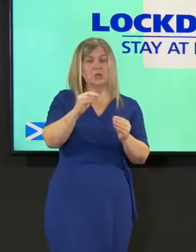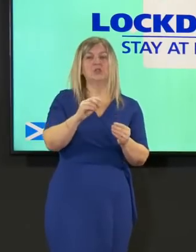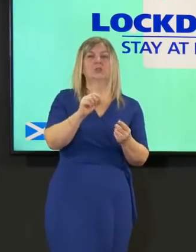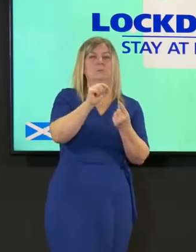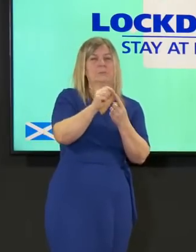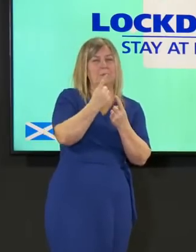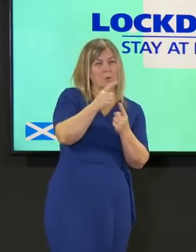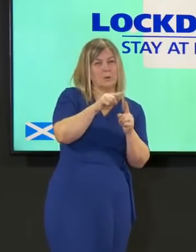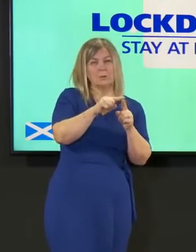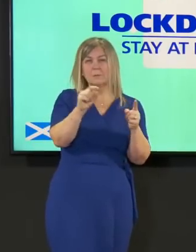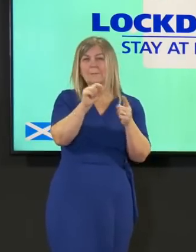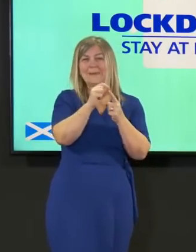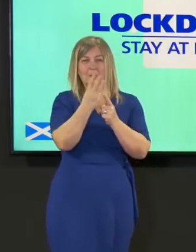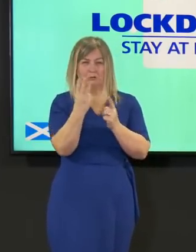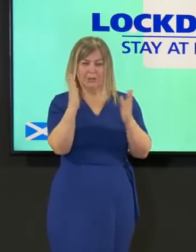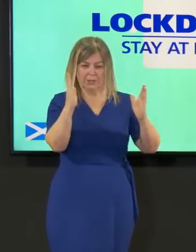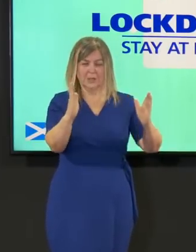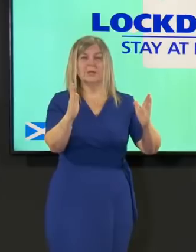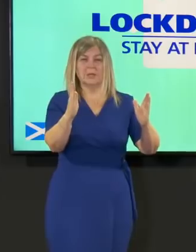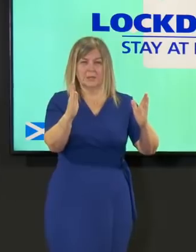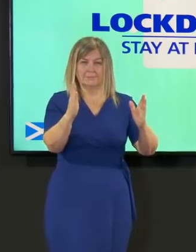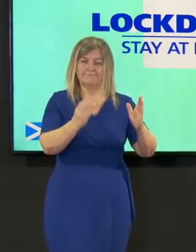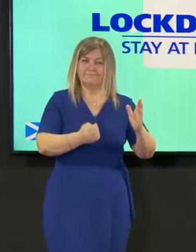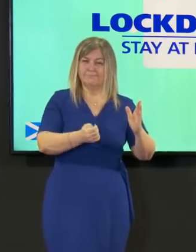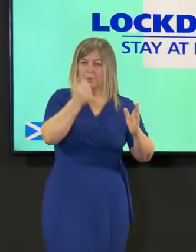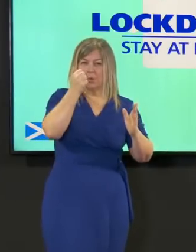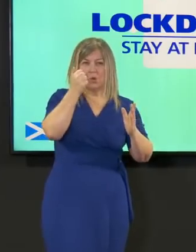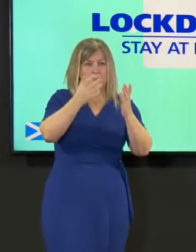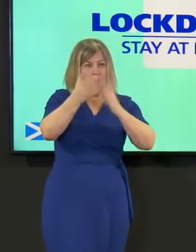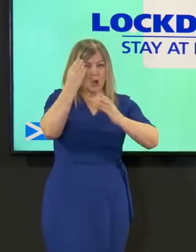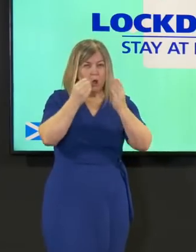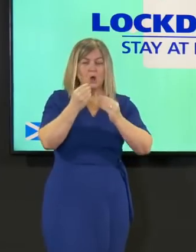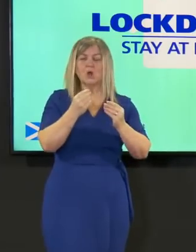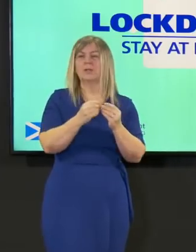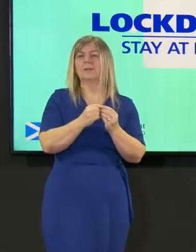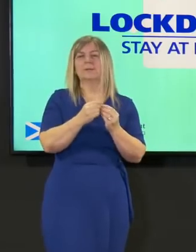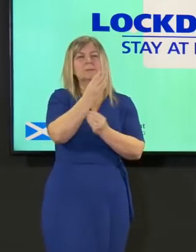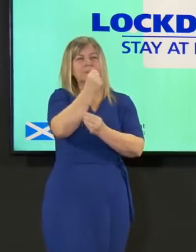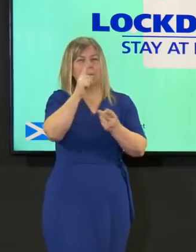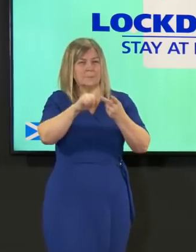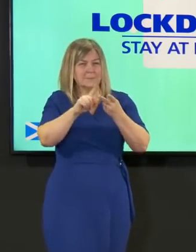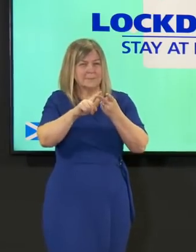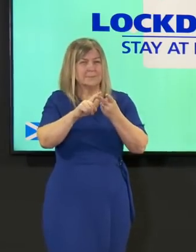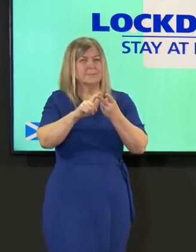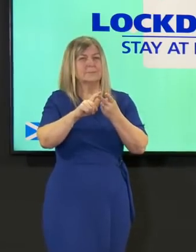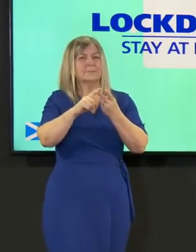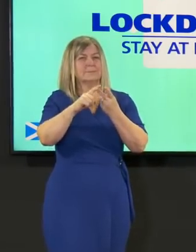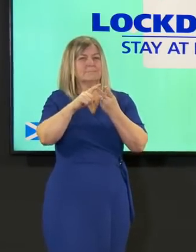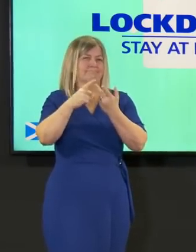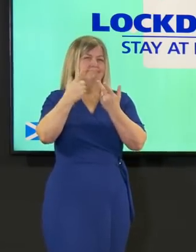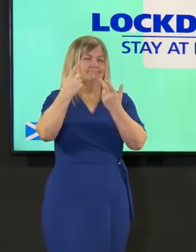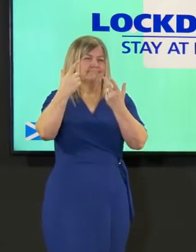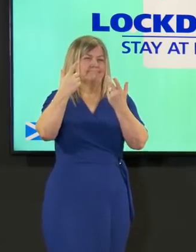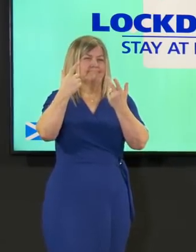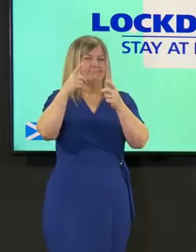back at school early learning small number of senior phase pupils also back who need to be